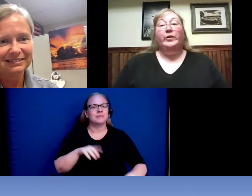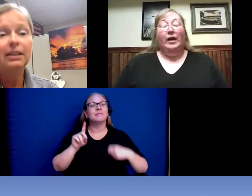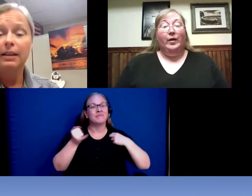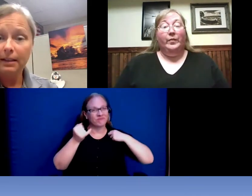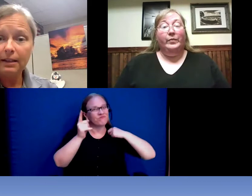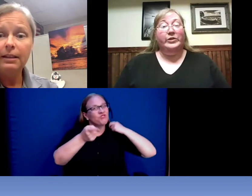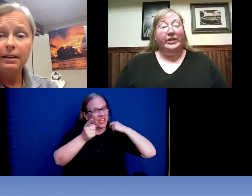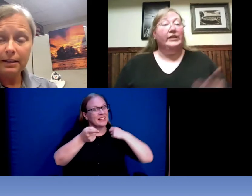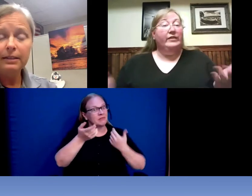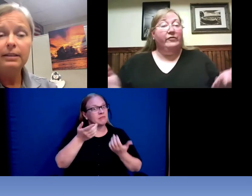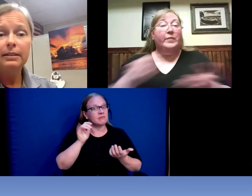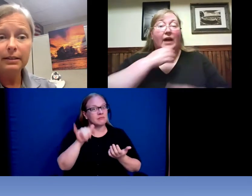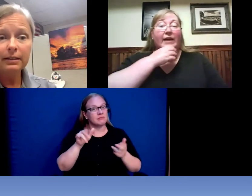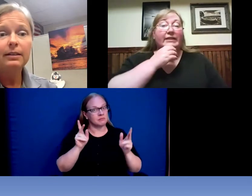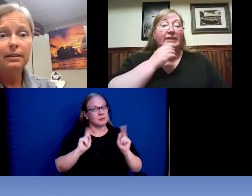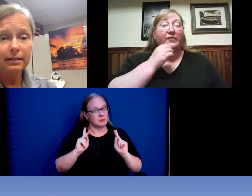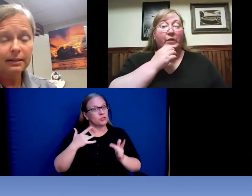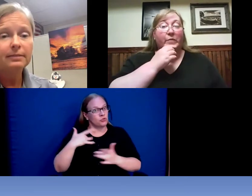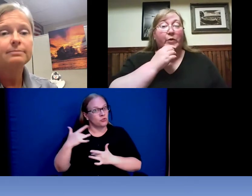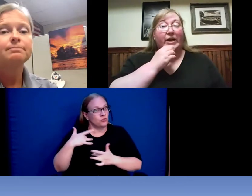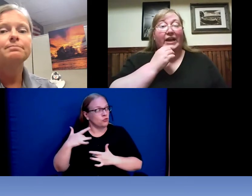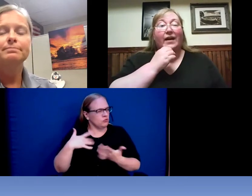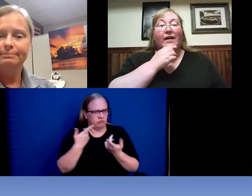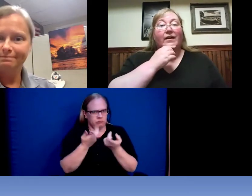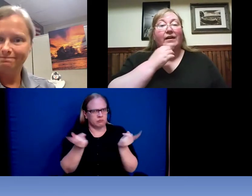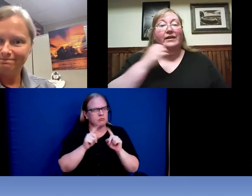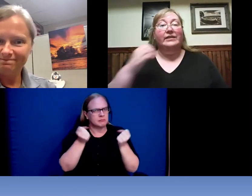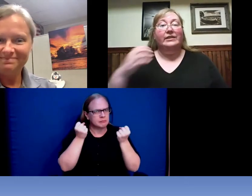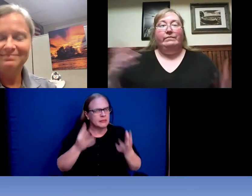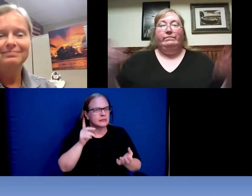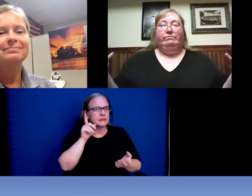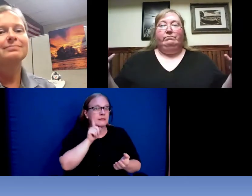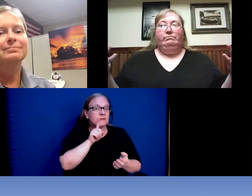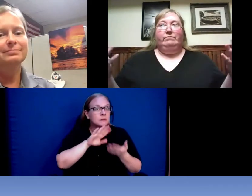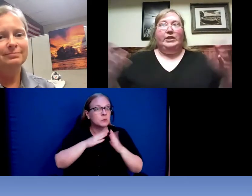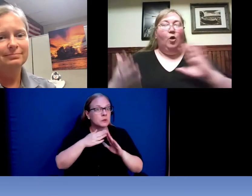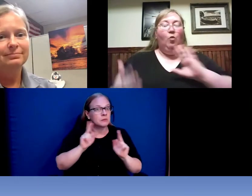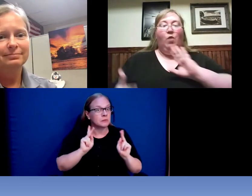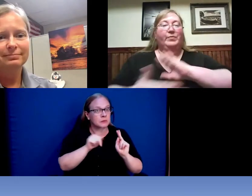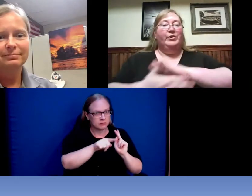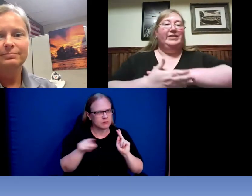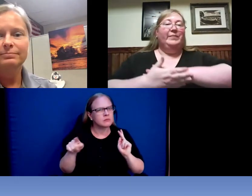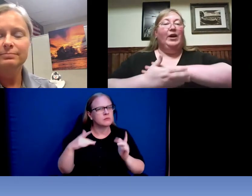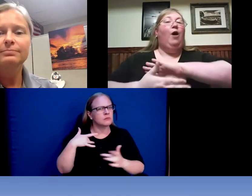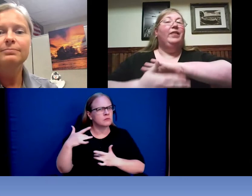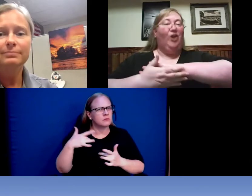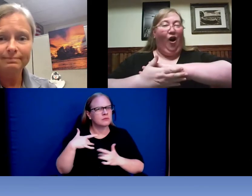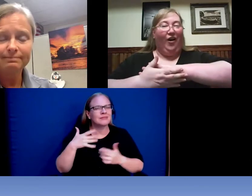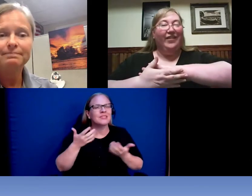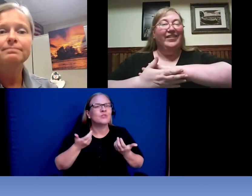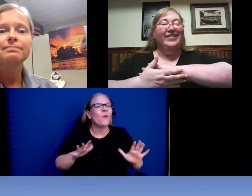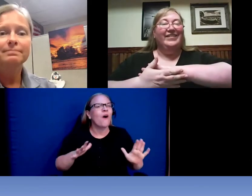particularly from a lot of deaf community is they don't want to put something on the car that